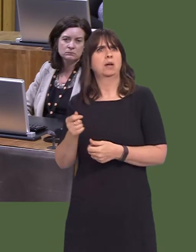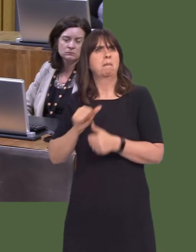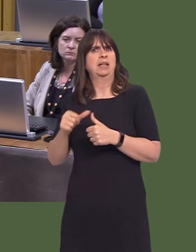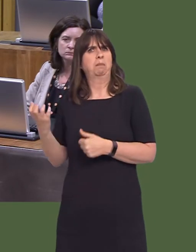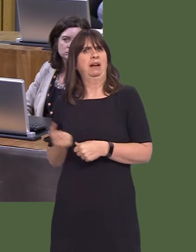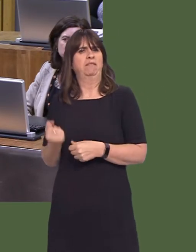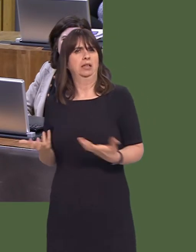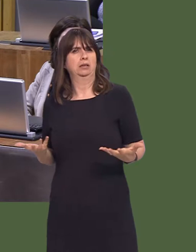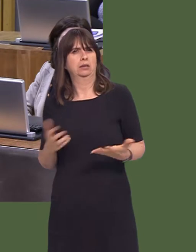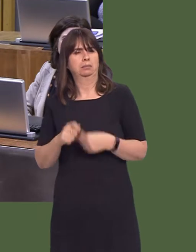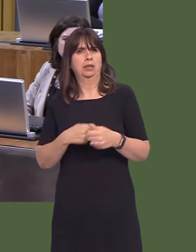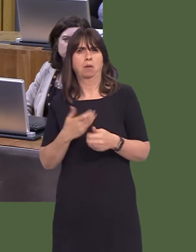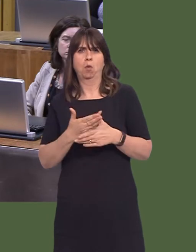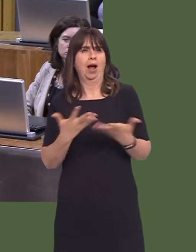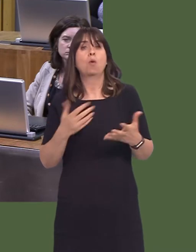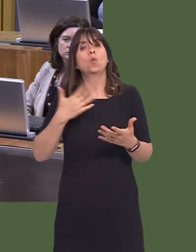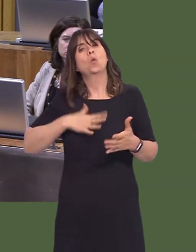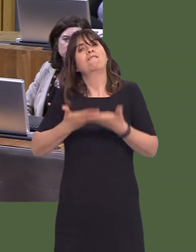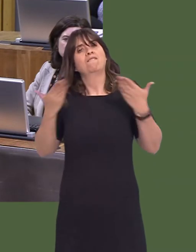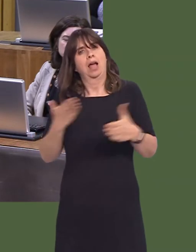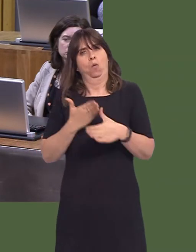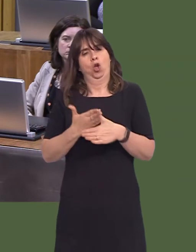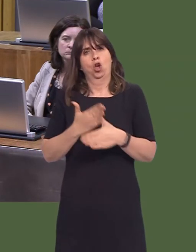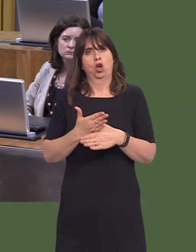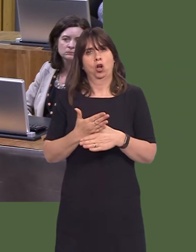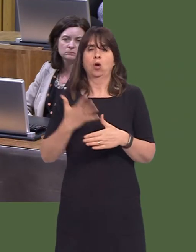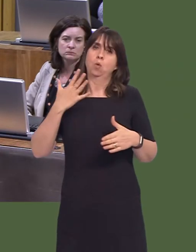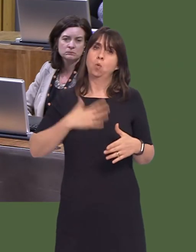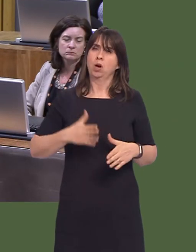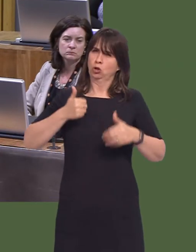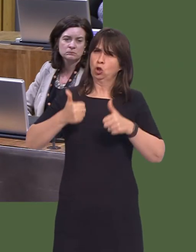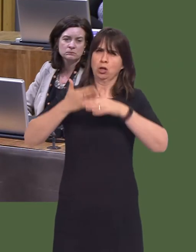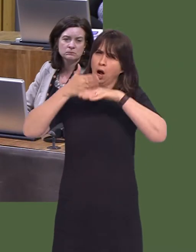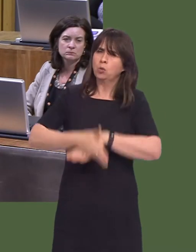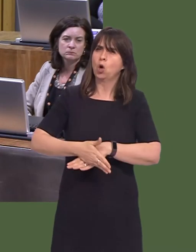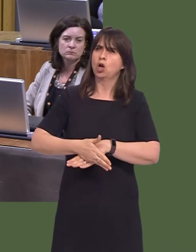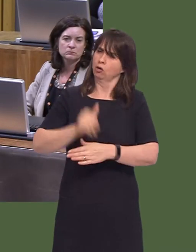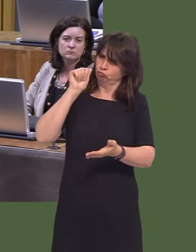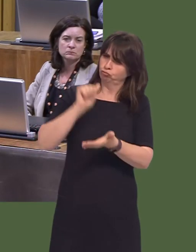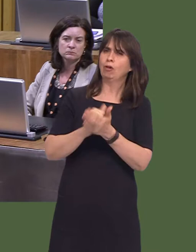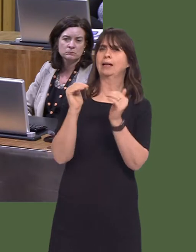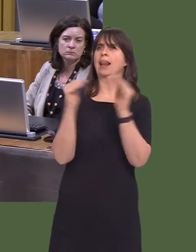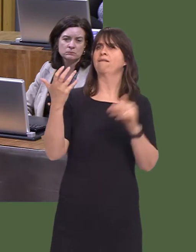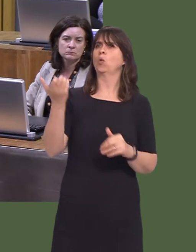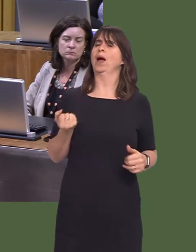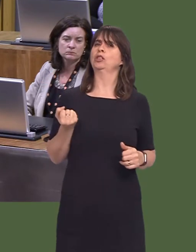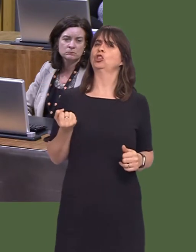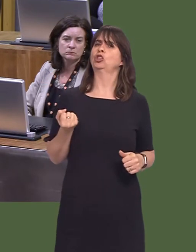two issues here: first of all, fair workómaking sure that people get a fair day's pay for a fair day's work, and that's what the Fair Work Commission will be charged to do. And,